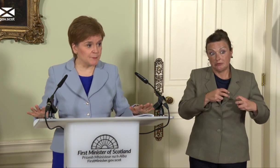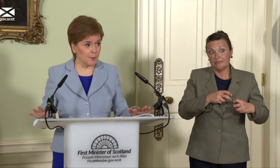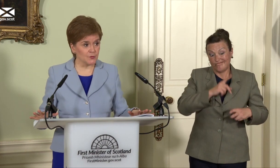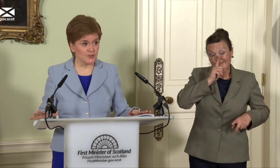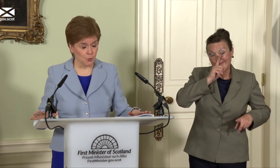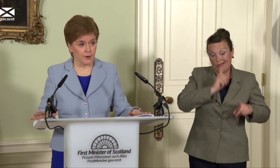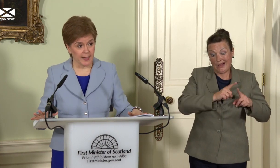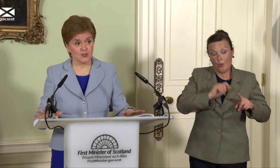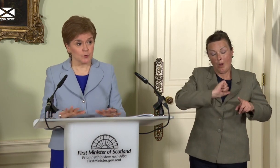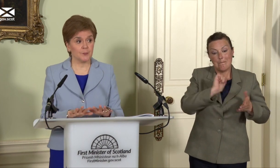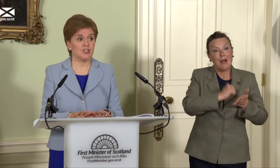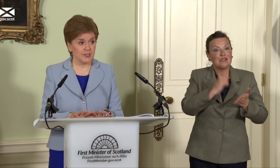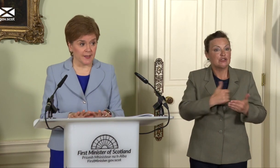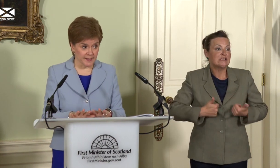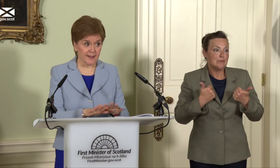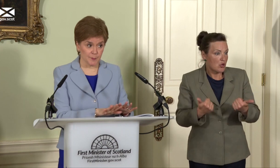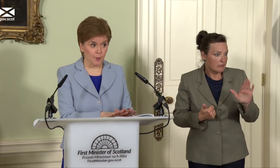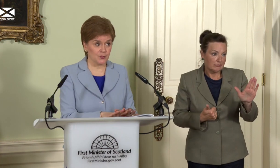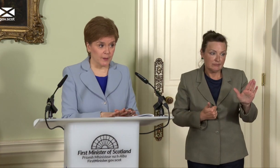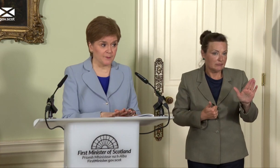published this morning. As you will appreciate, I think it has been published while I’ve been